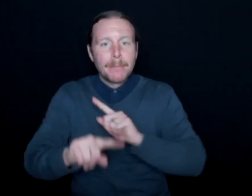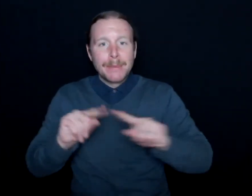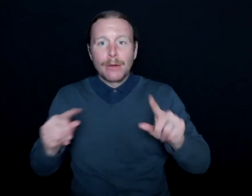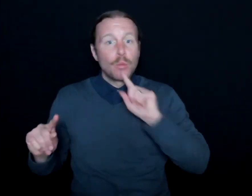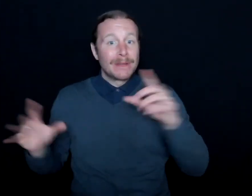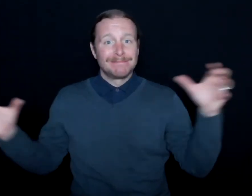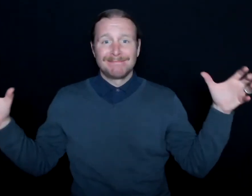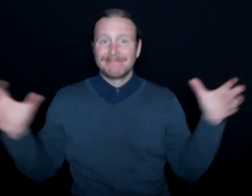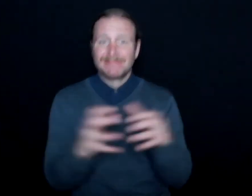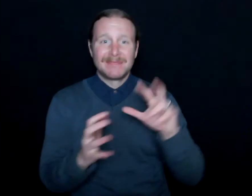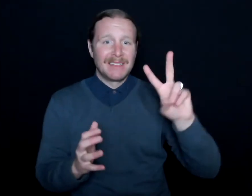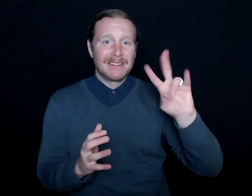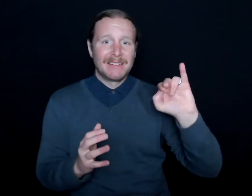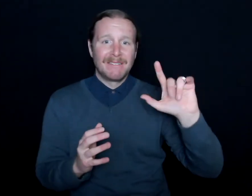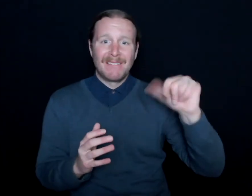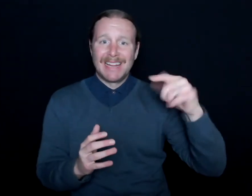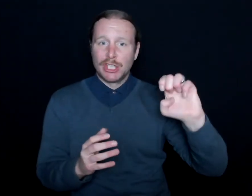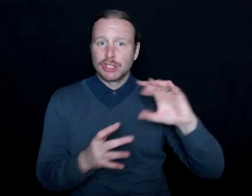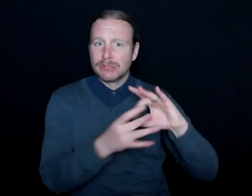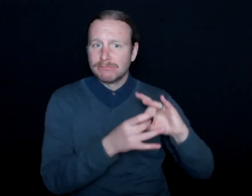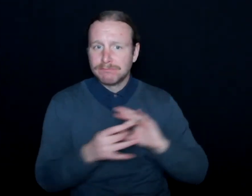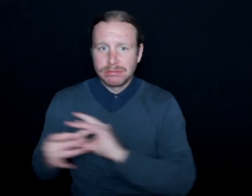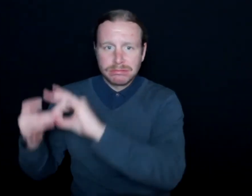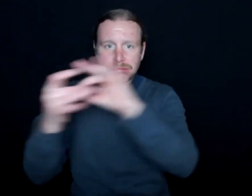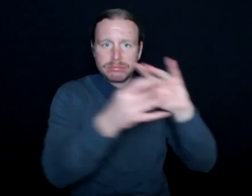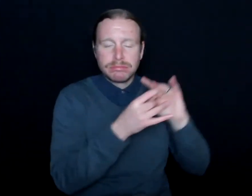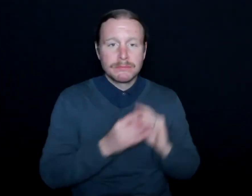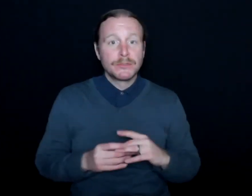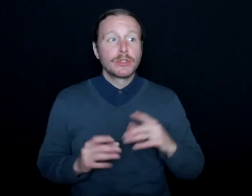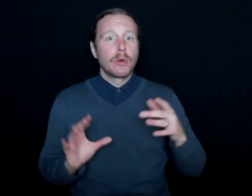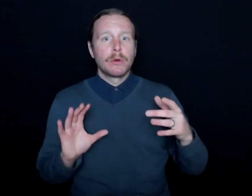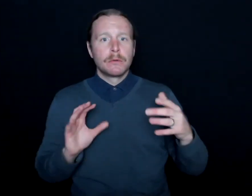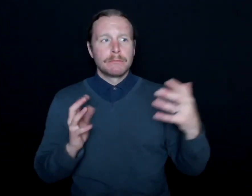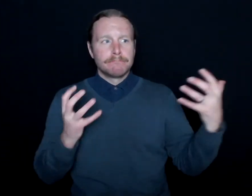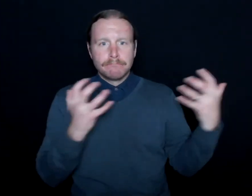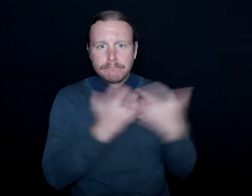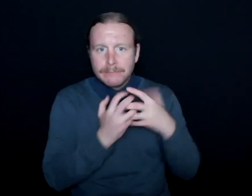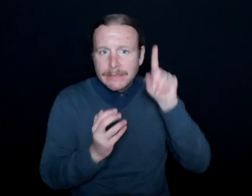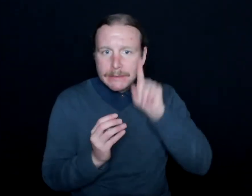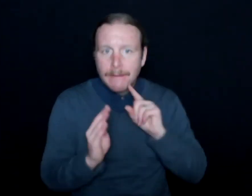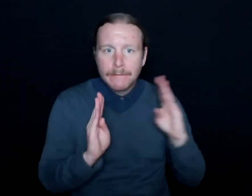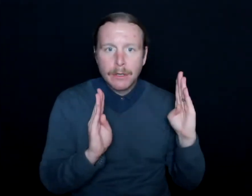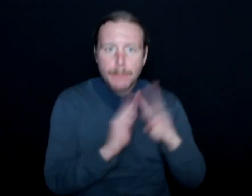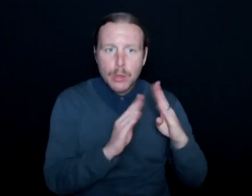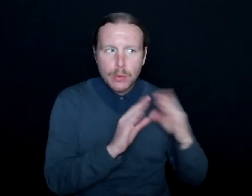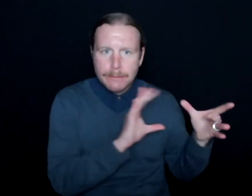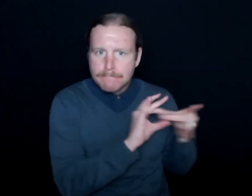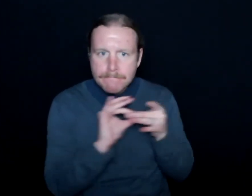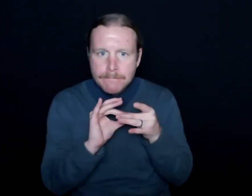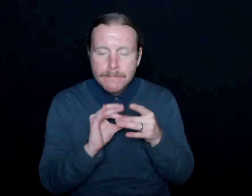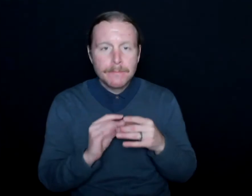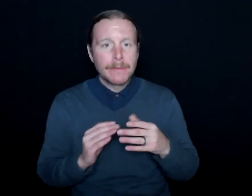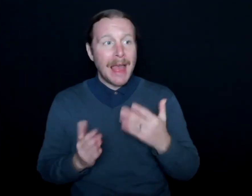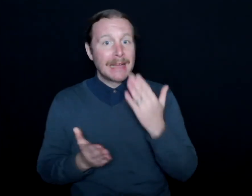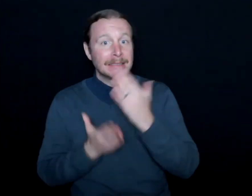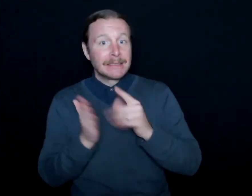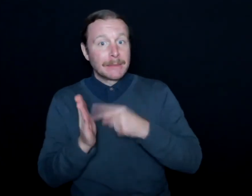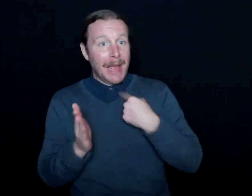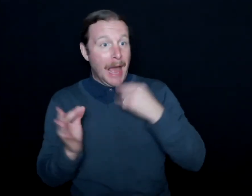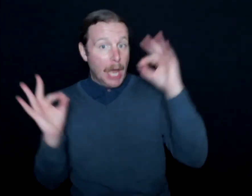And for me, it's connecting with the deaf community, sharing things that I don't know, and saying, hey, I don't know this,